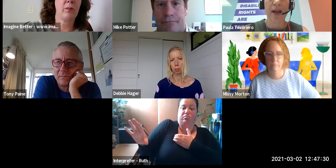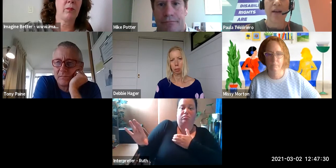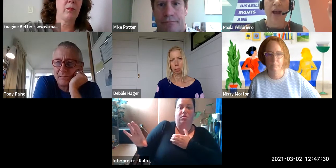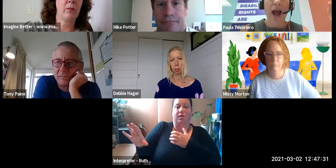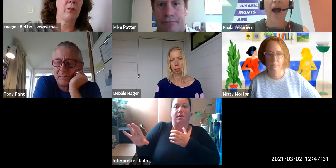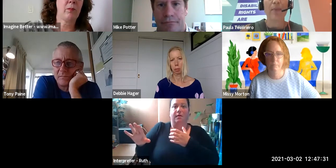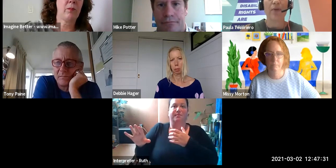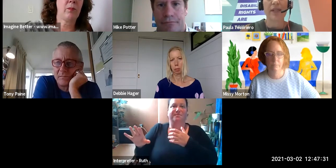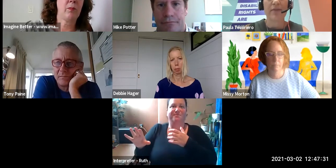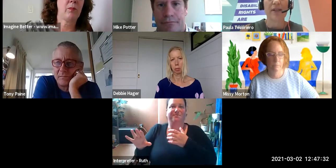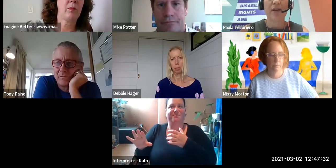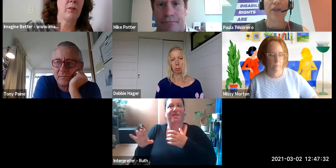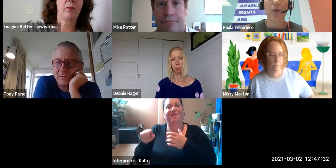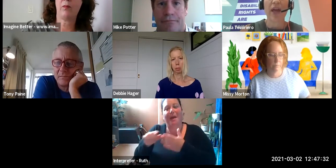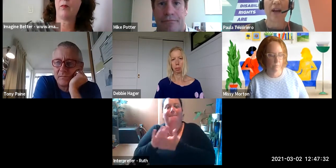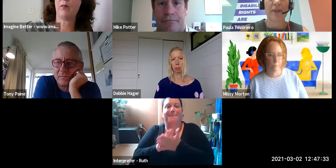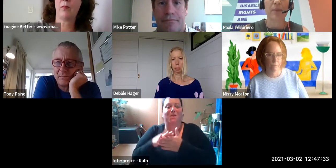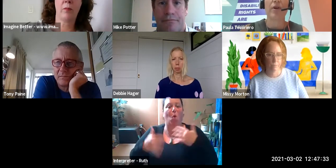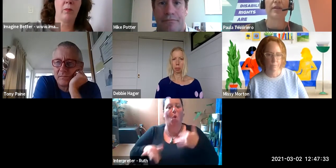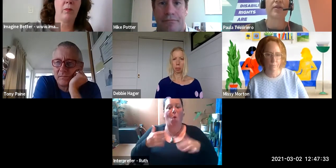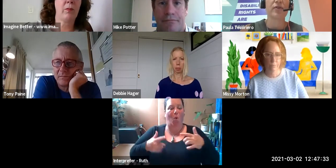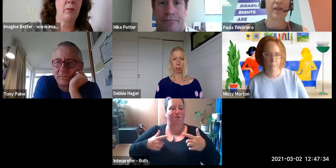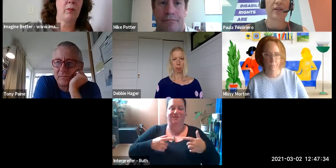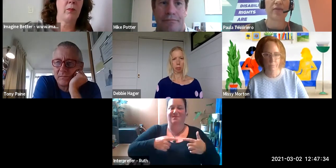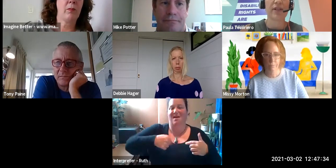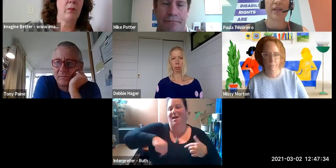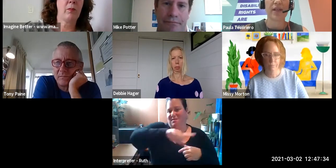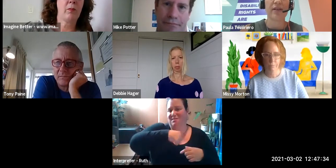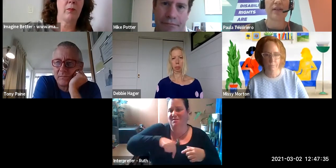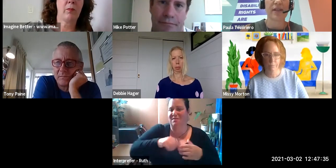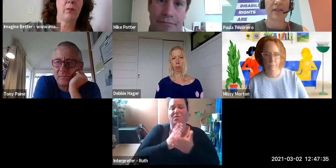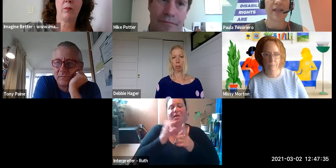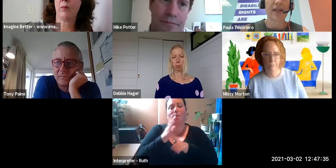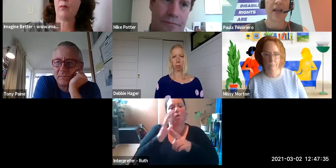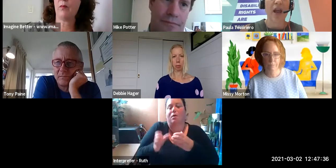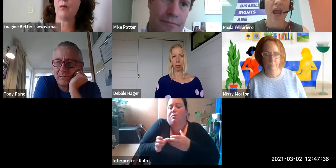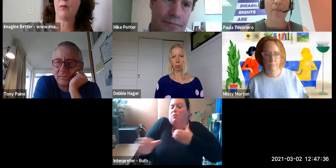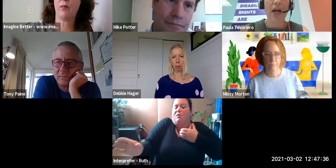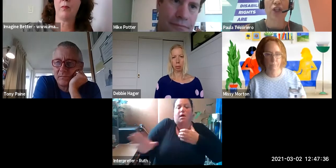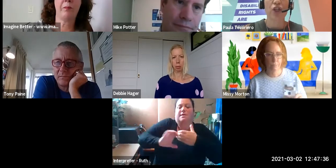the rest of us. And I think we've had enough experience in New Zealand in recent years to see how much